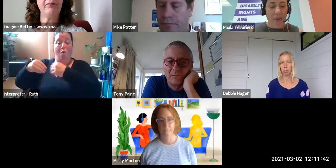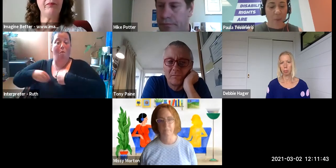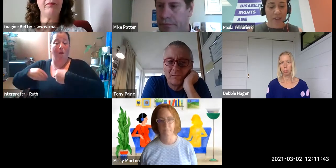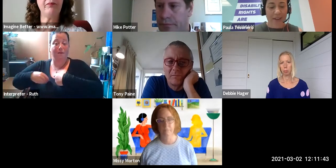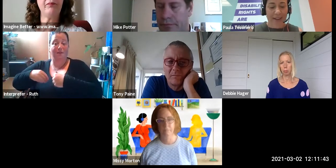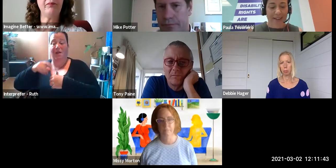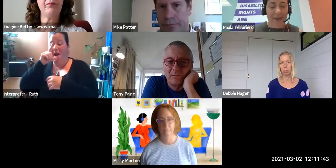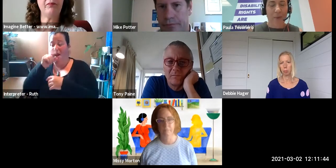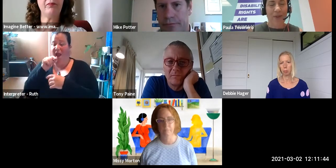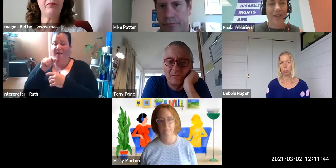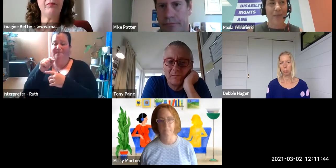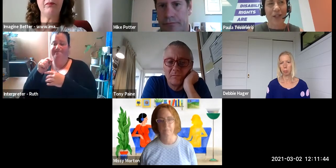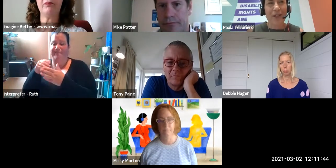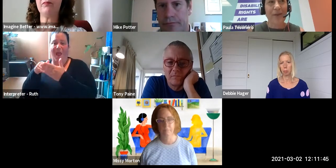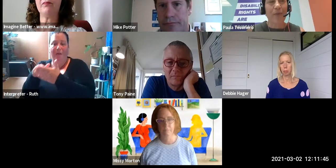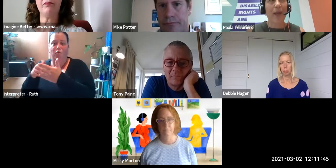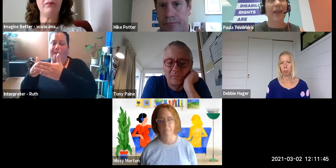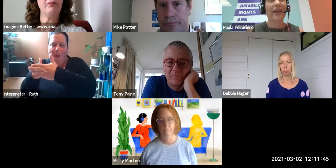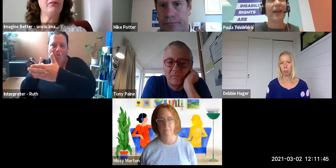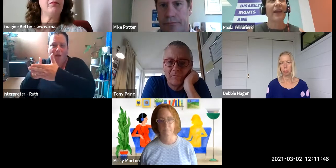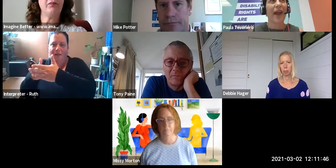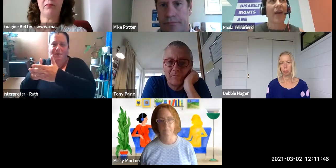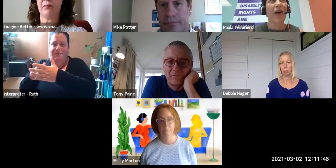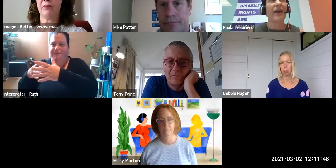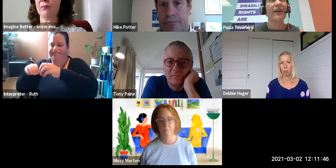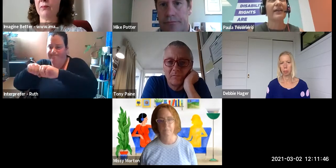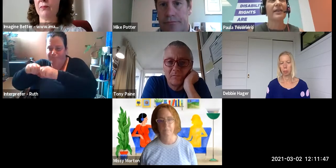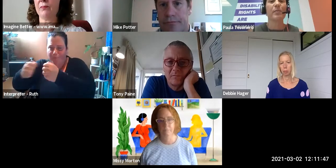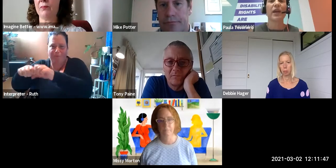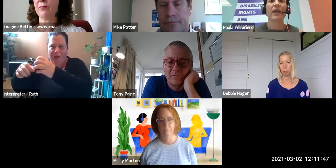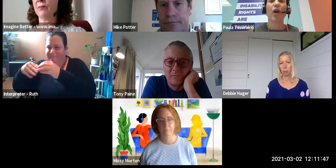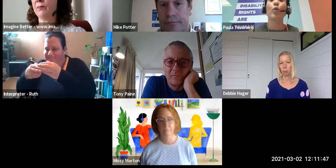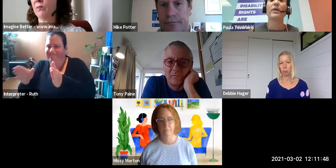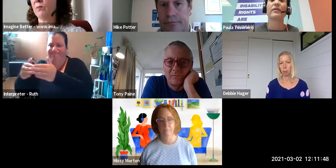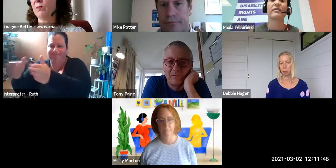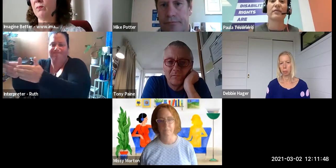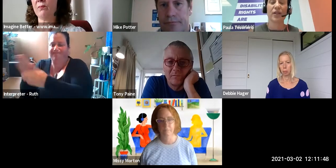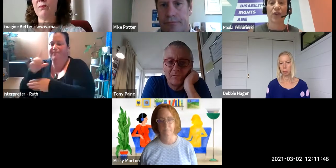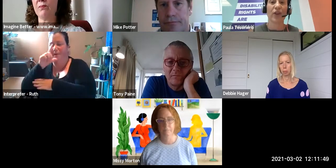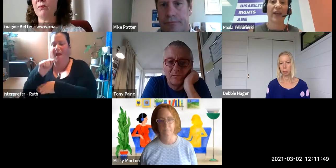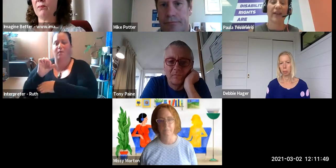I think one of the important dimensions of being an ally is being open to learning.